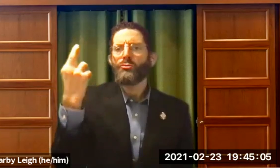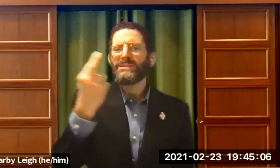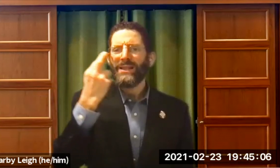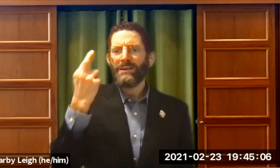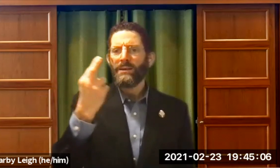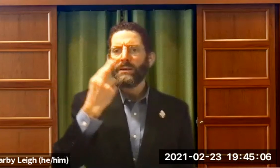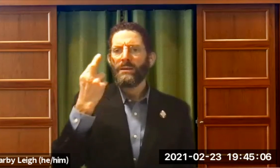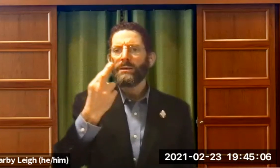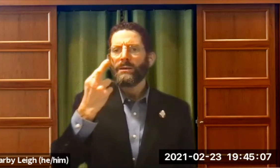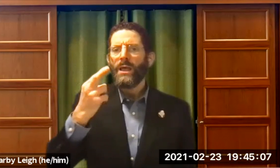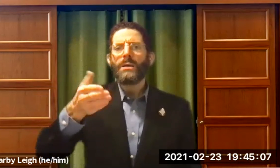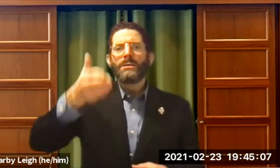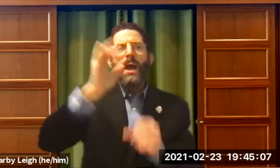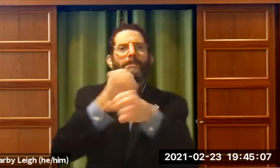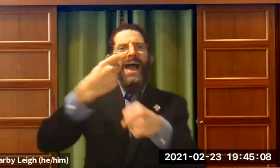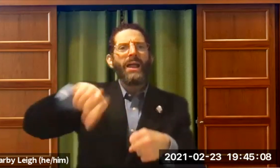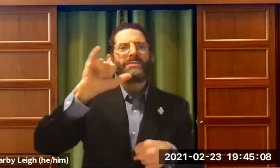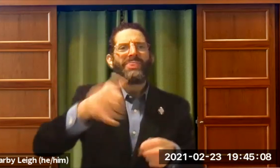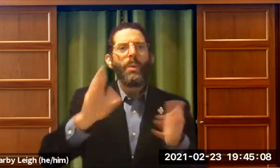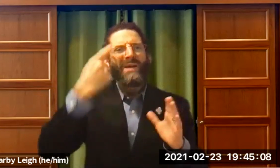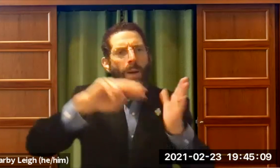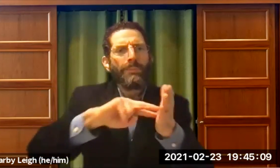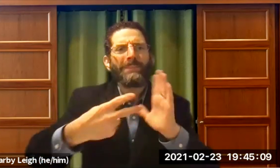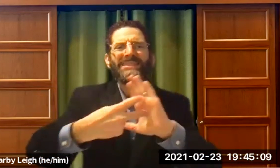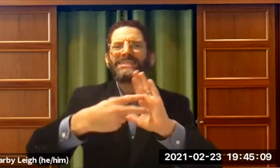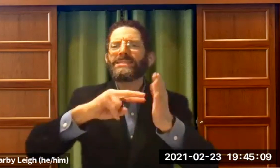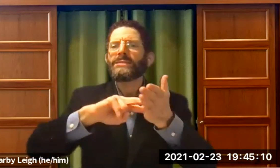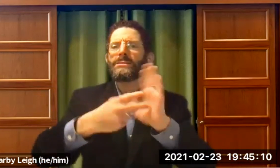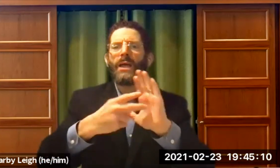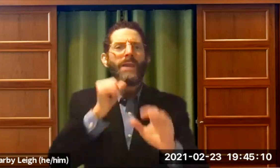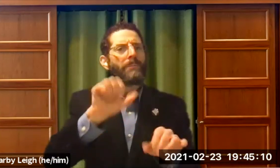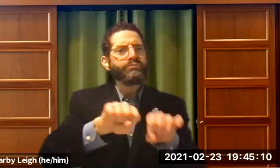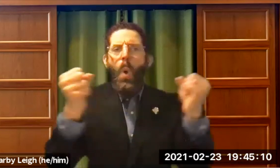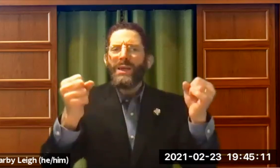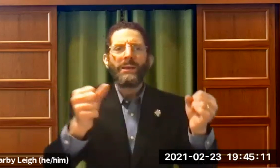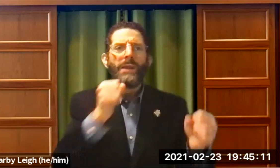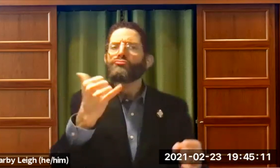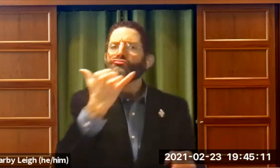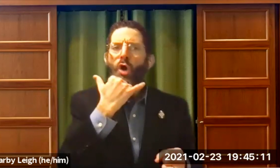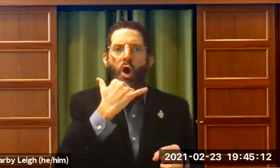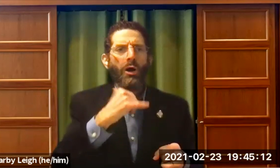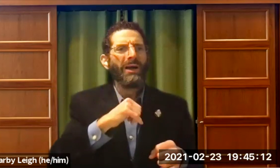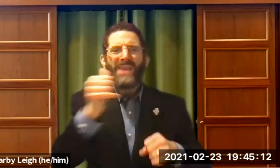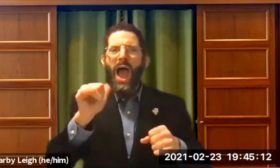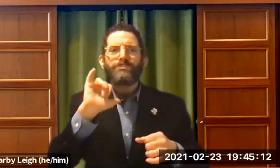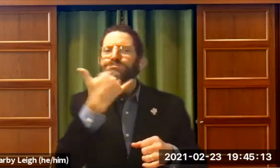that way for a reason. God made us that way for a purpose. We are not broken.